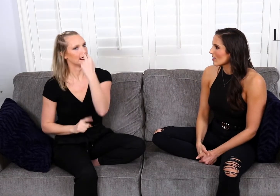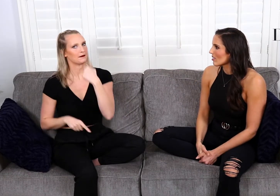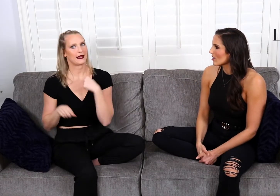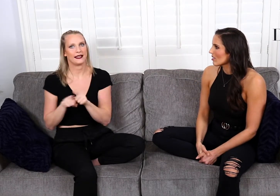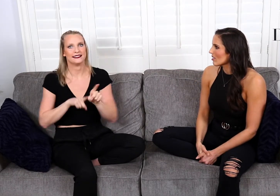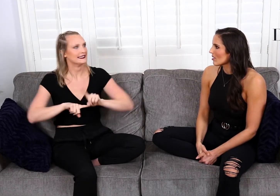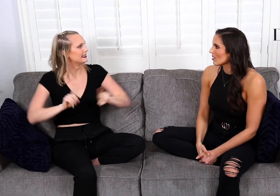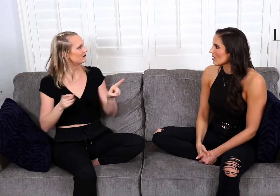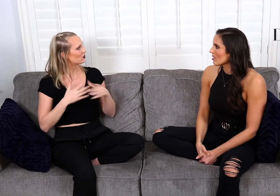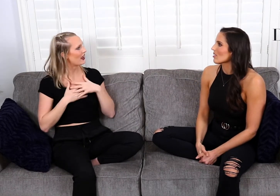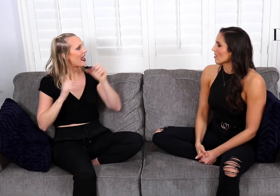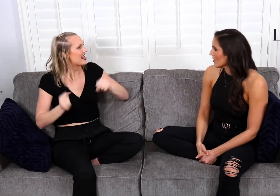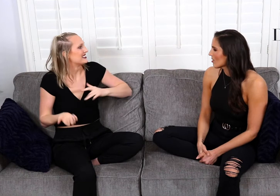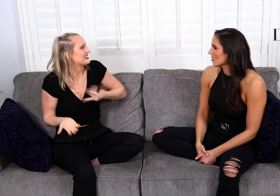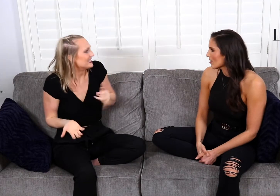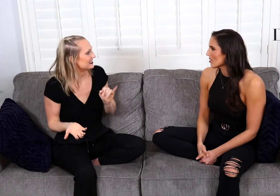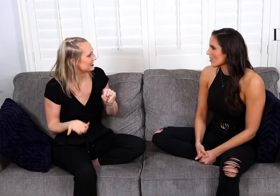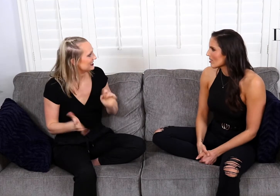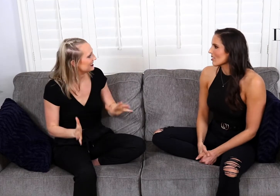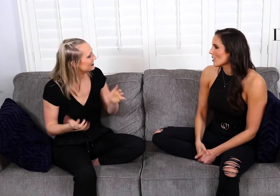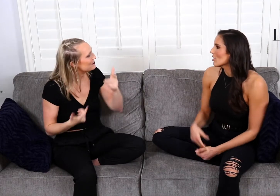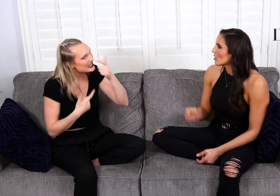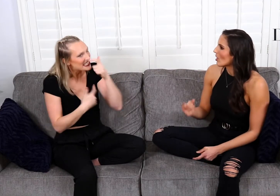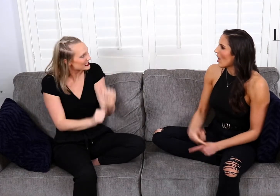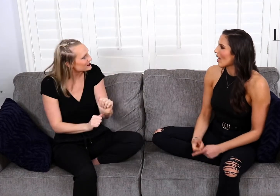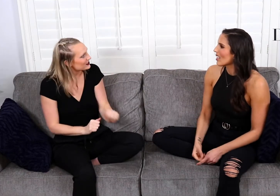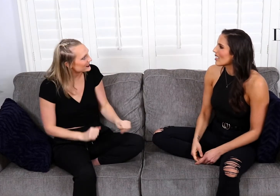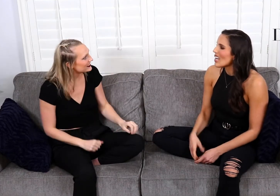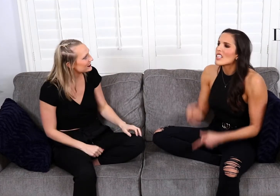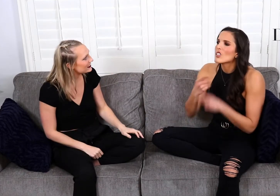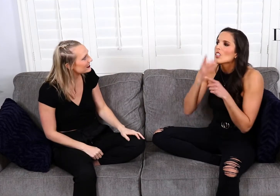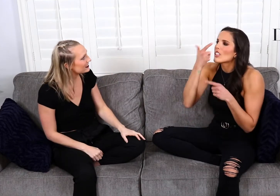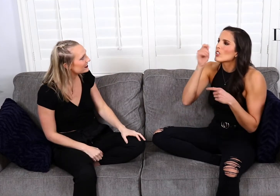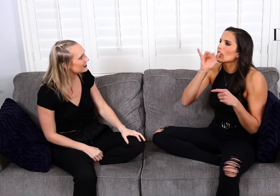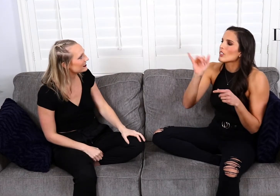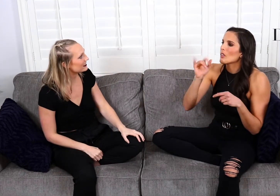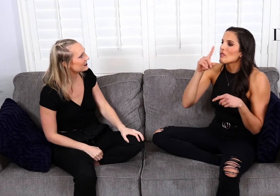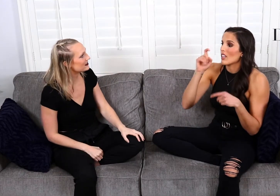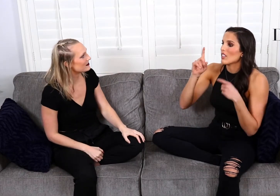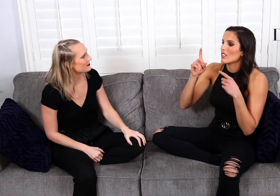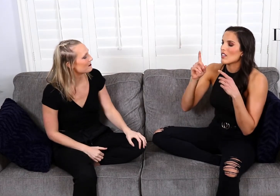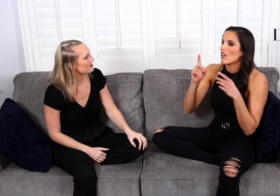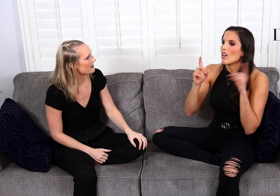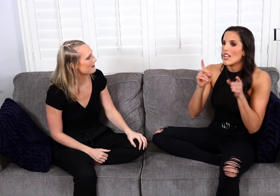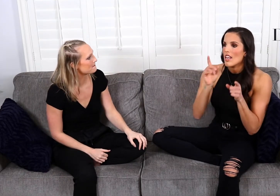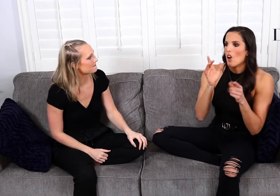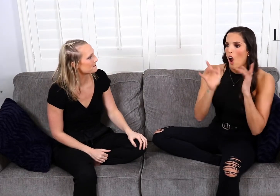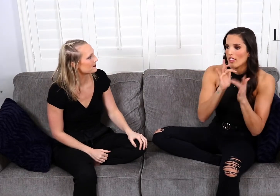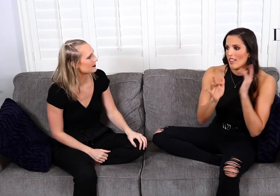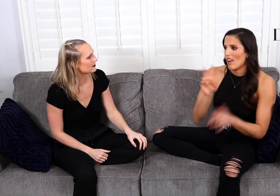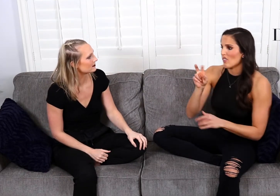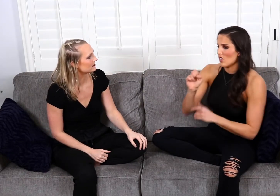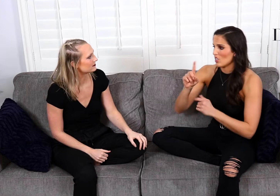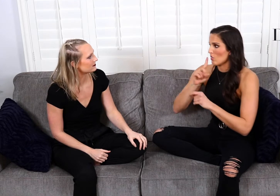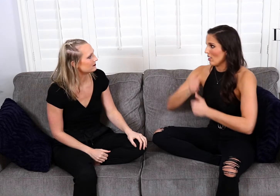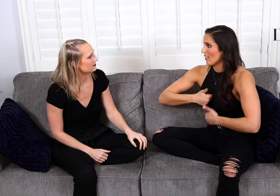a different person and I can sense it. So it's just really interesting. It's also interesting too because online versus real life.